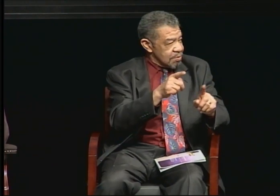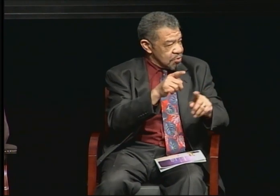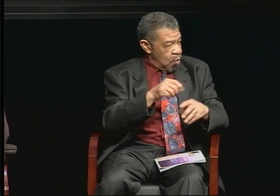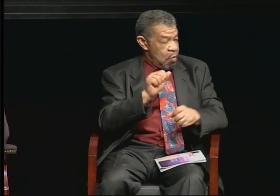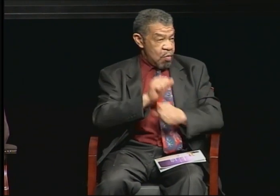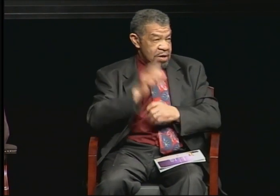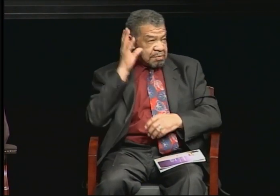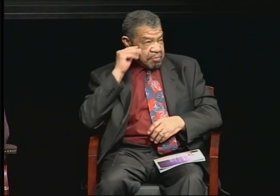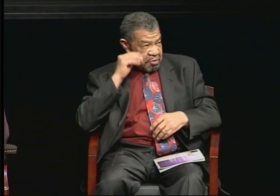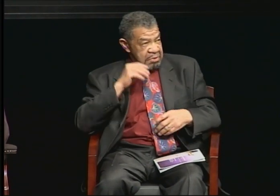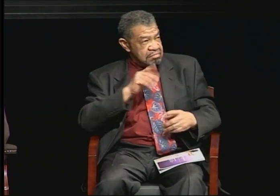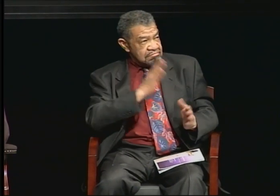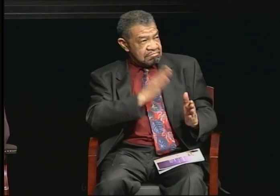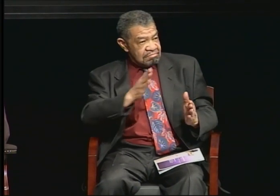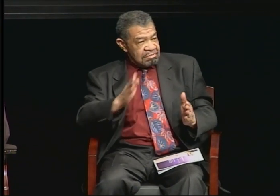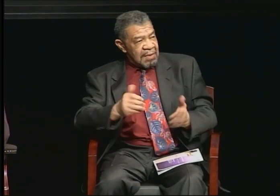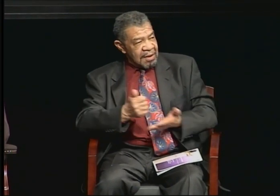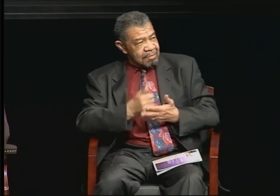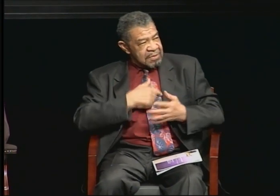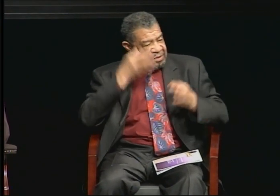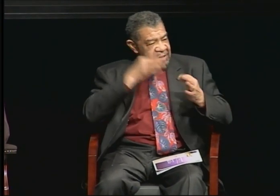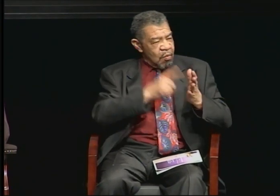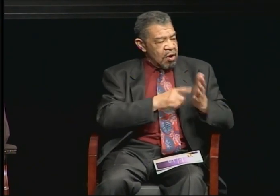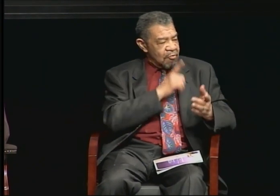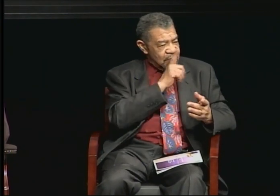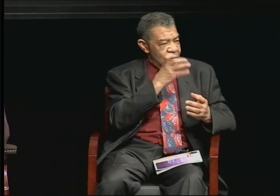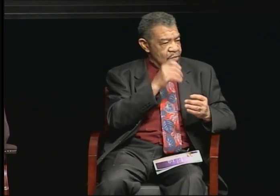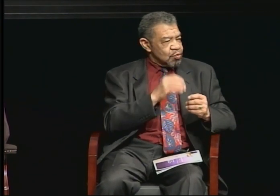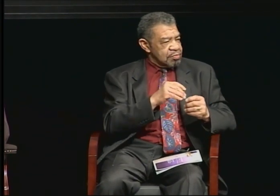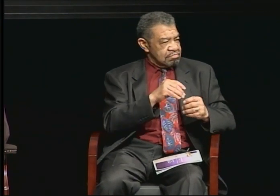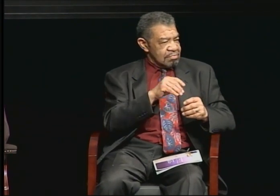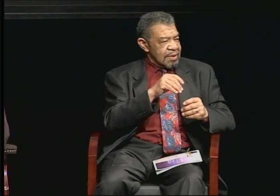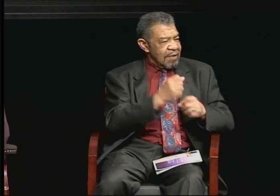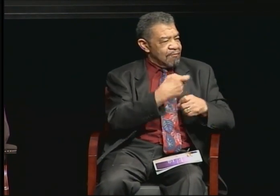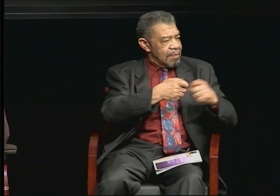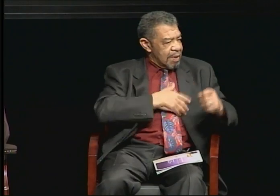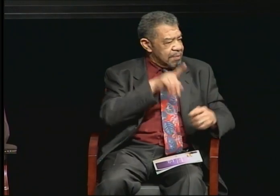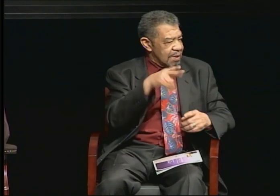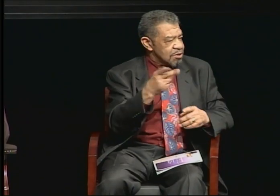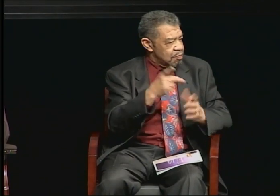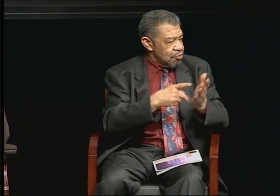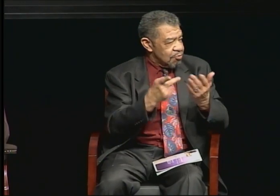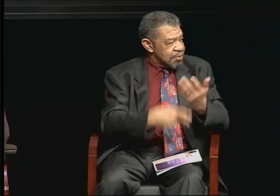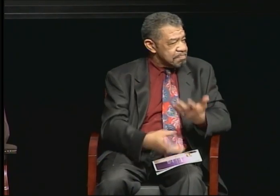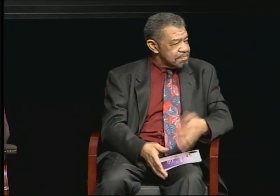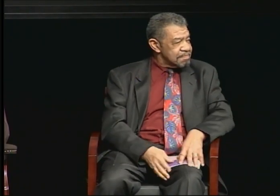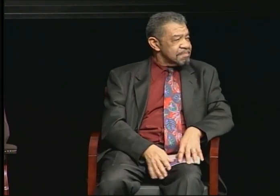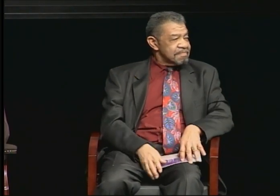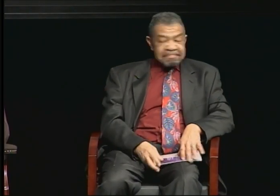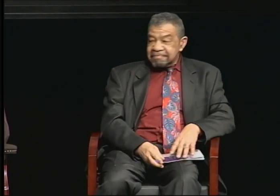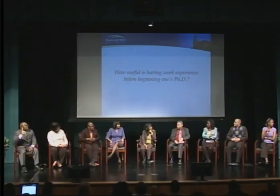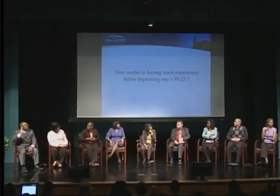during my PhD program.